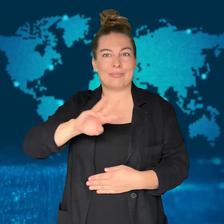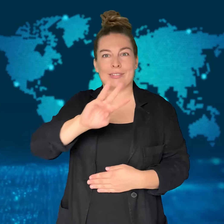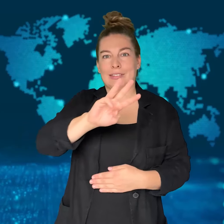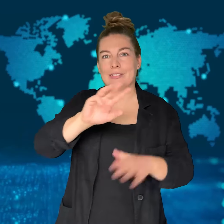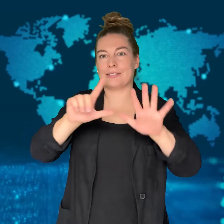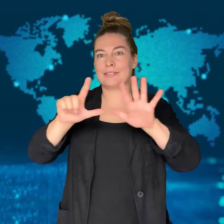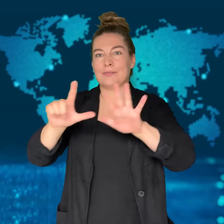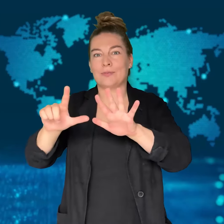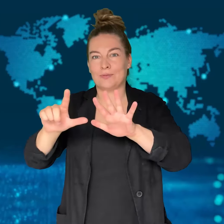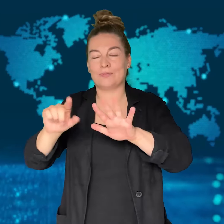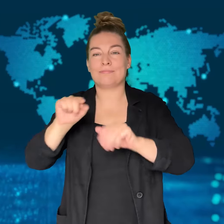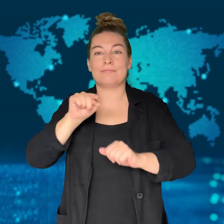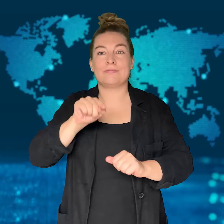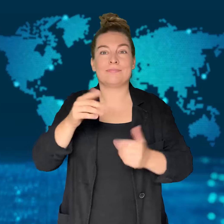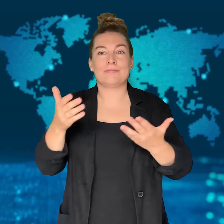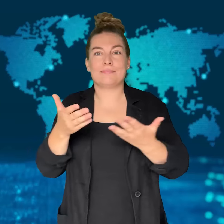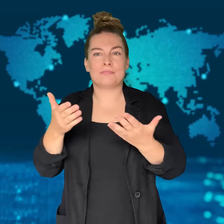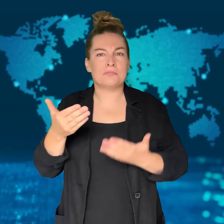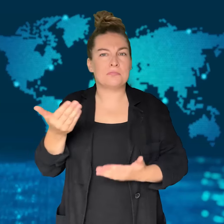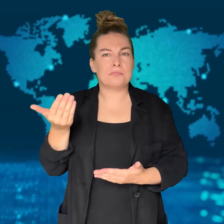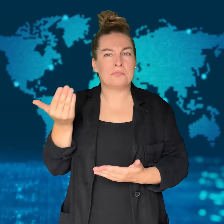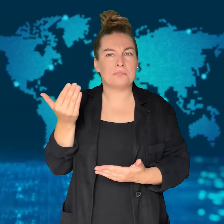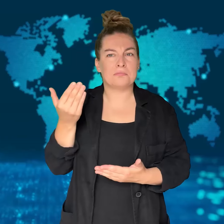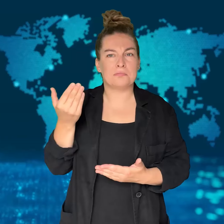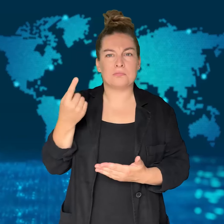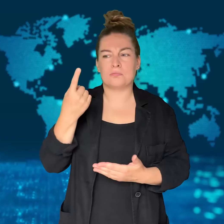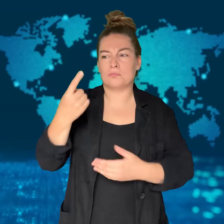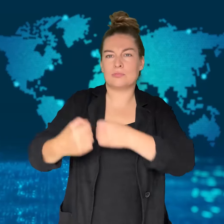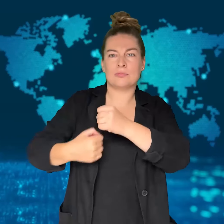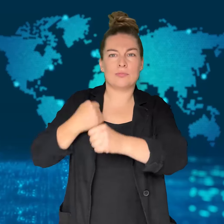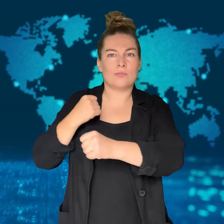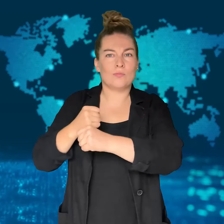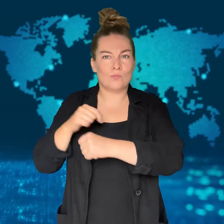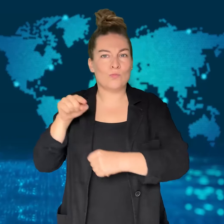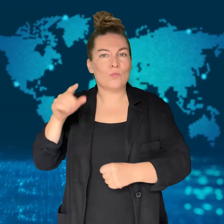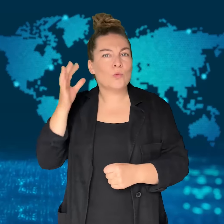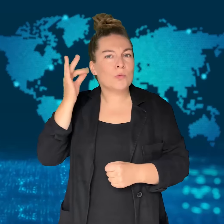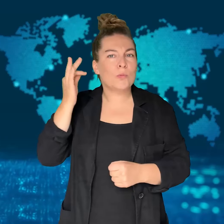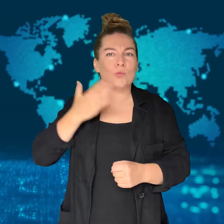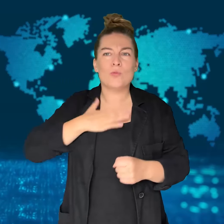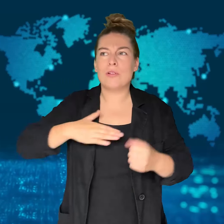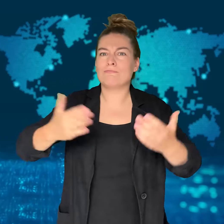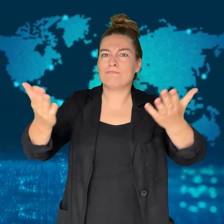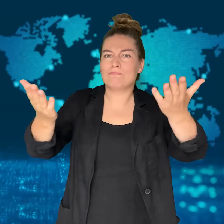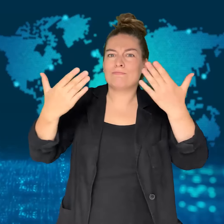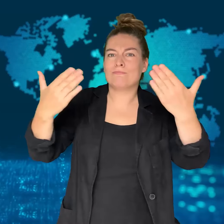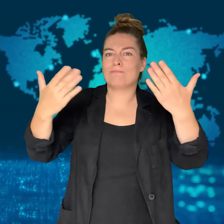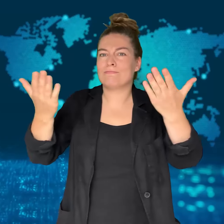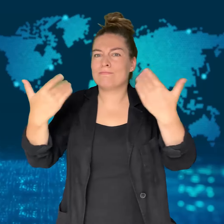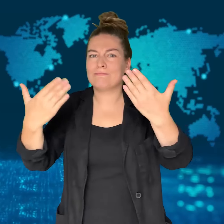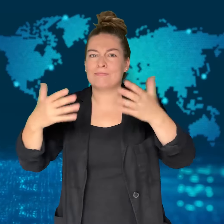This means the 37-year-old received over half of the vote of